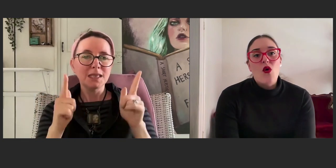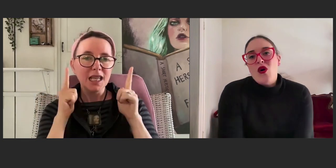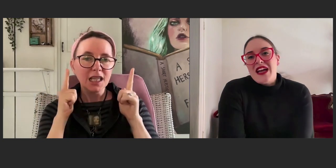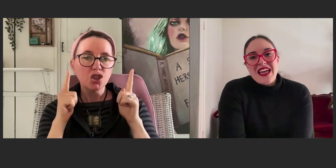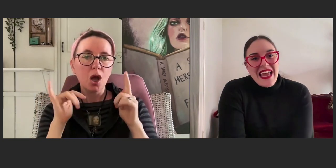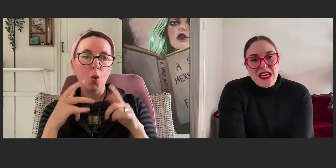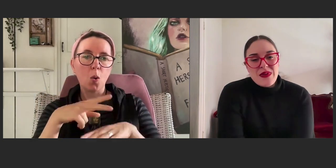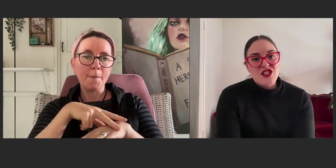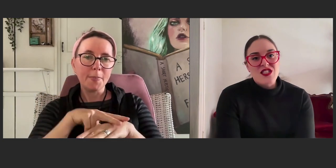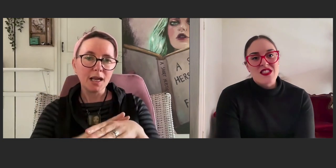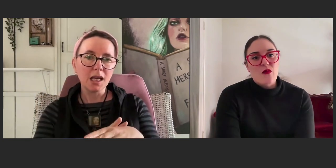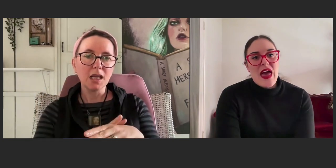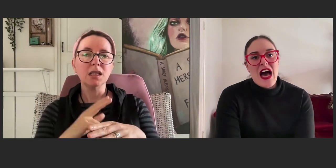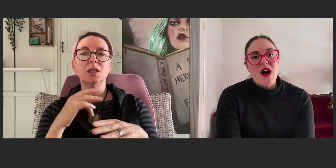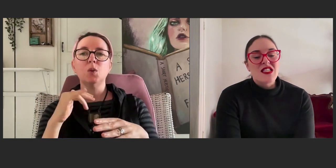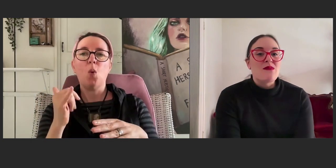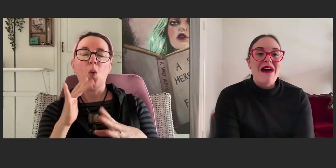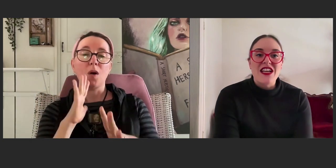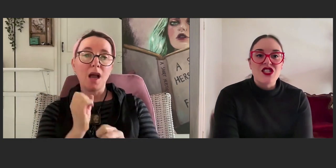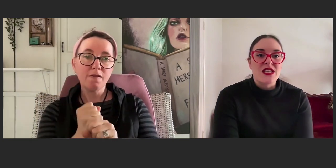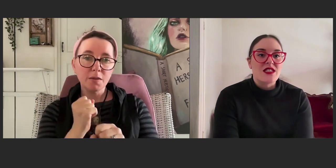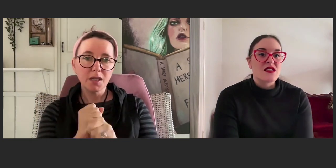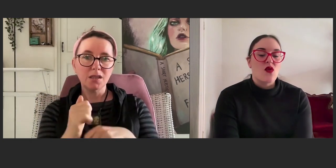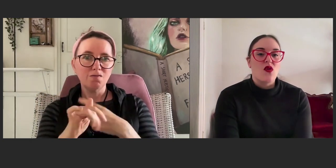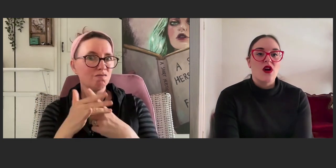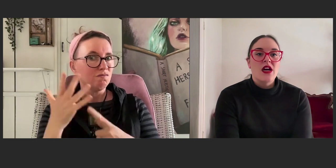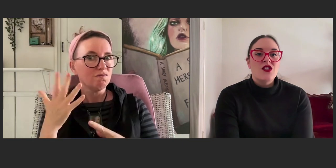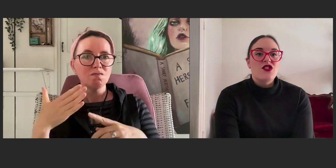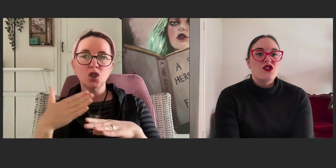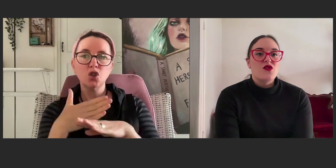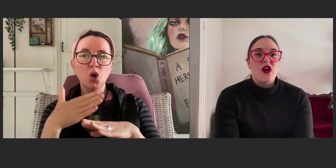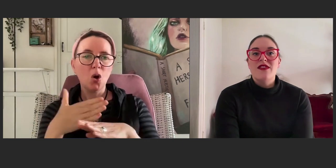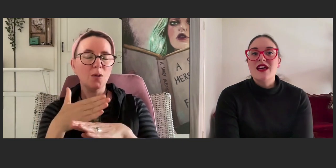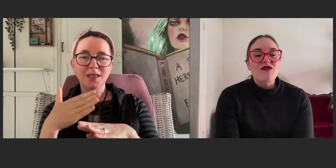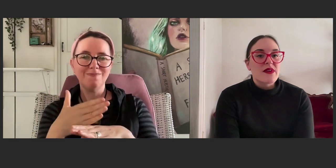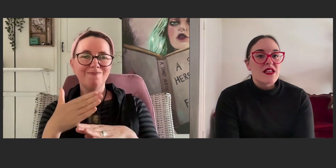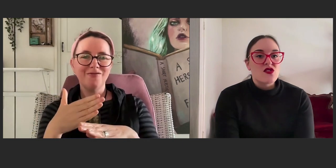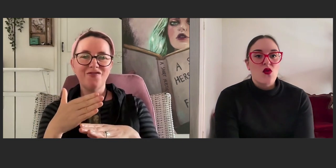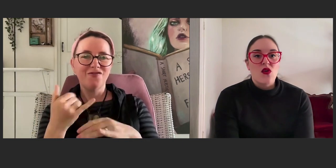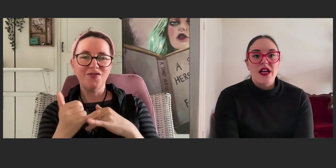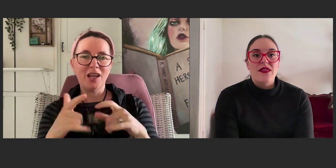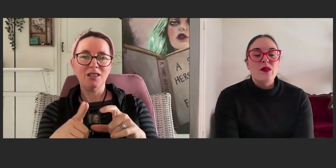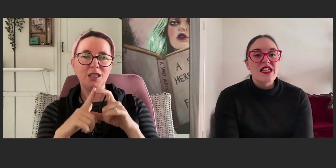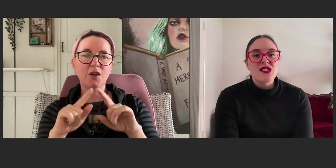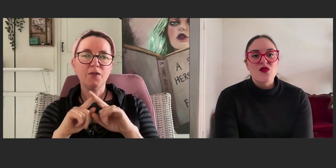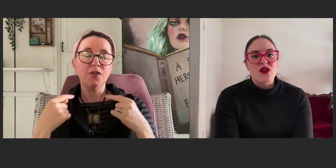or any positions of power to be managers or to work in the government or in the police force.